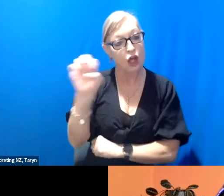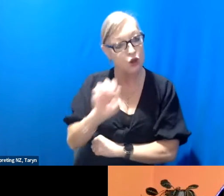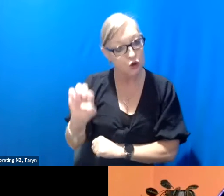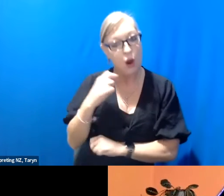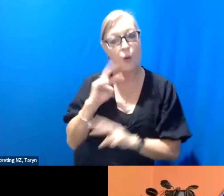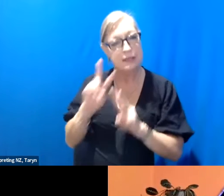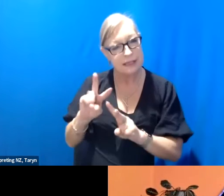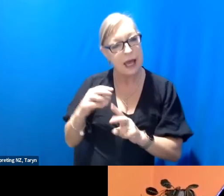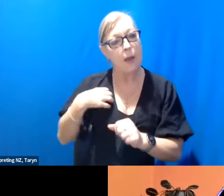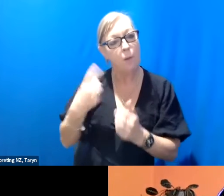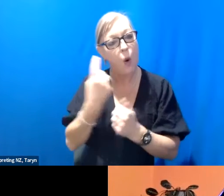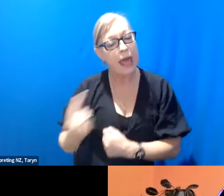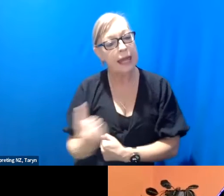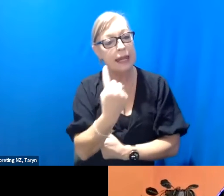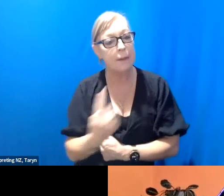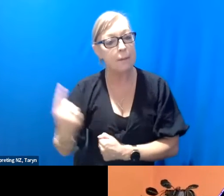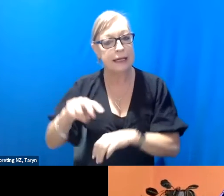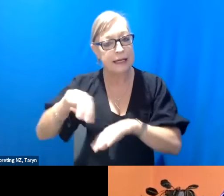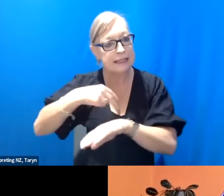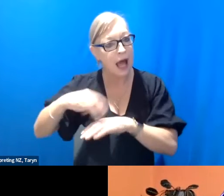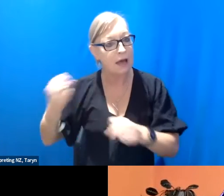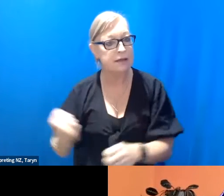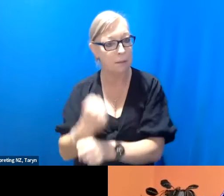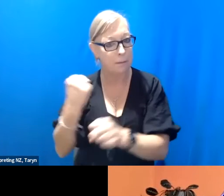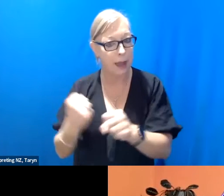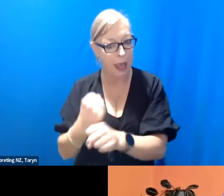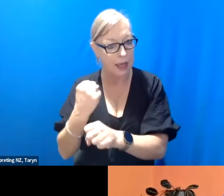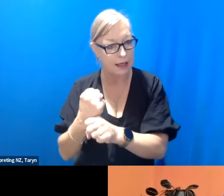and makers actually, not just performers but really people starting to make work.